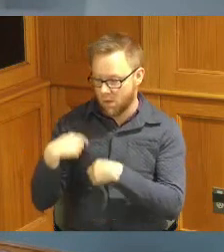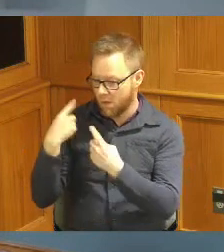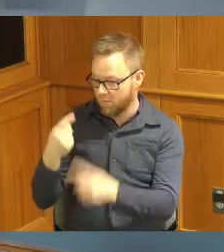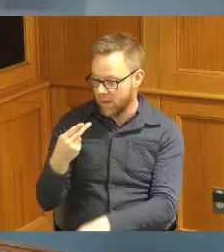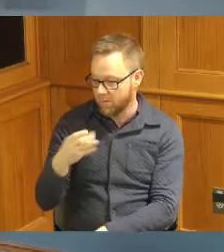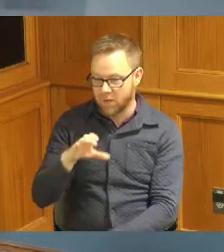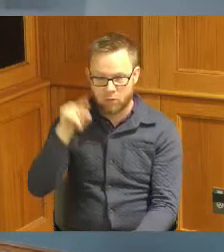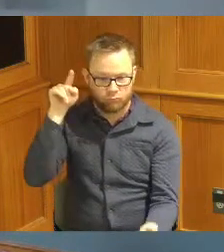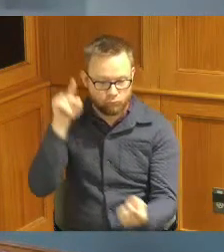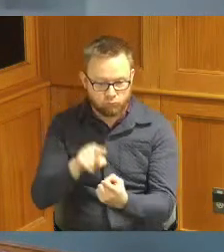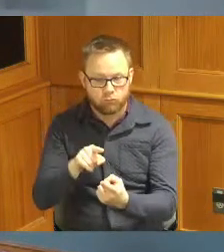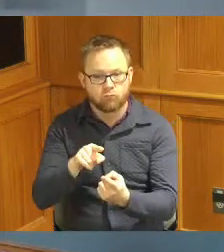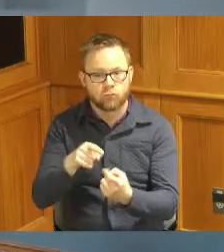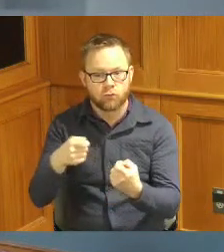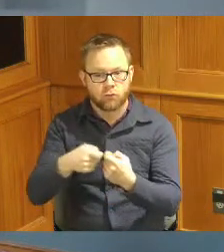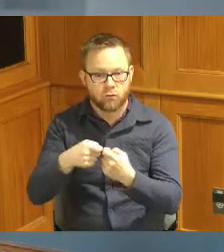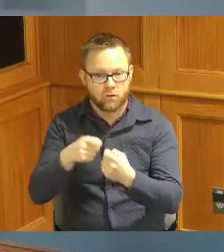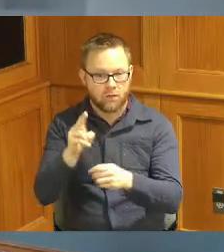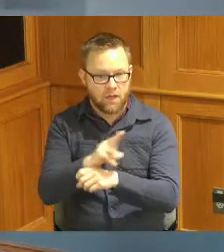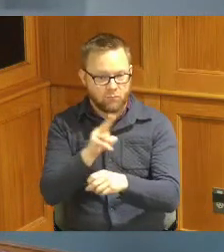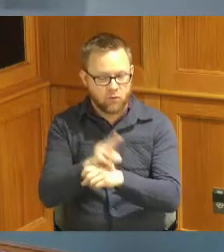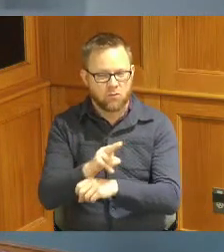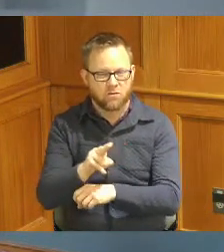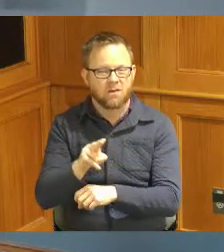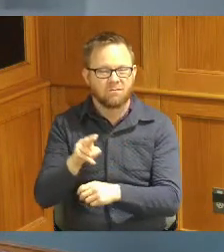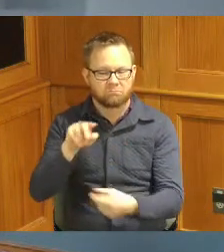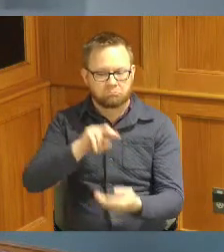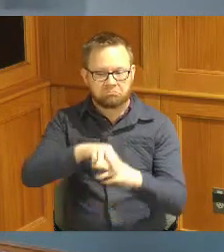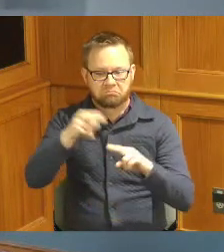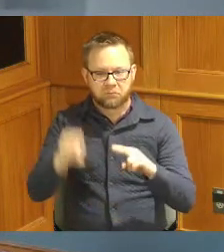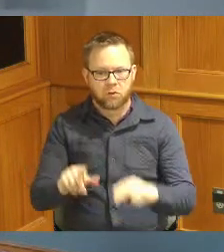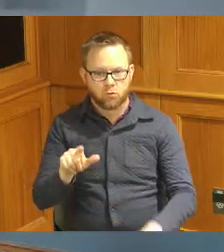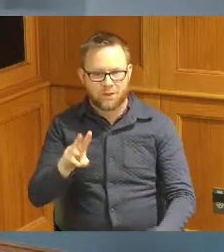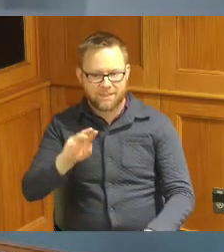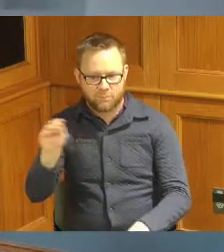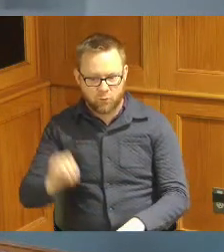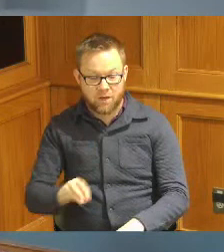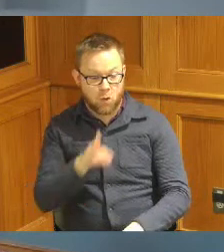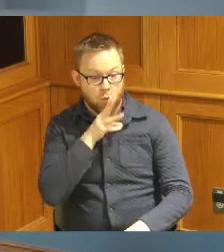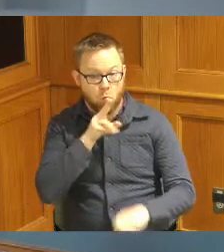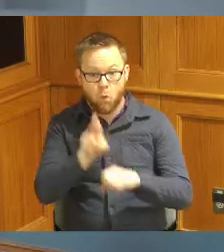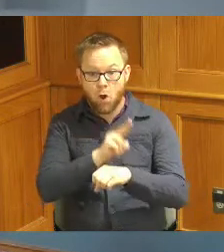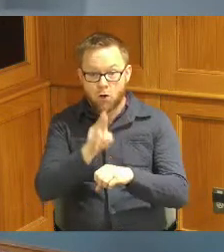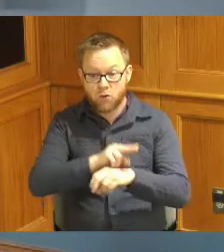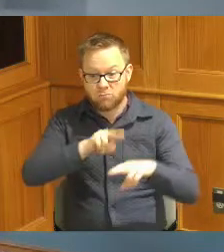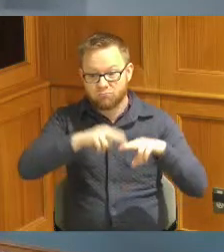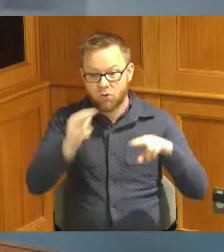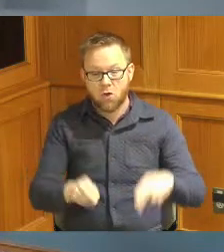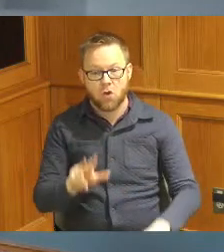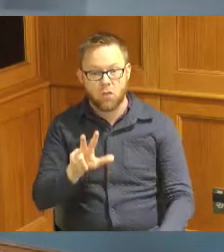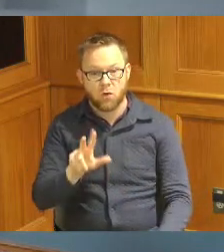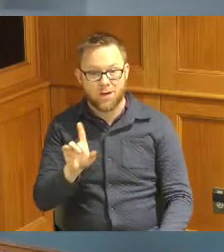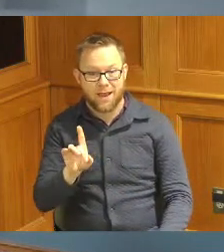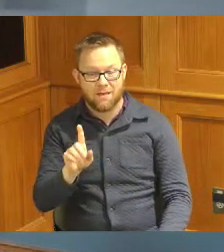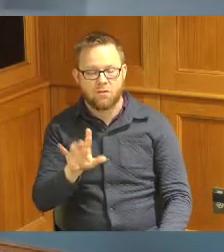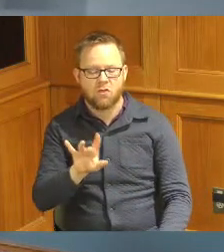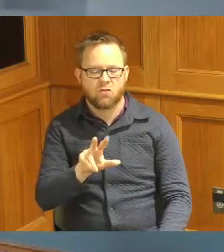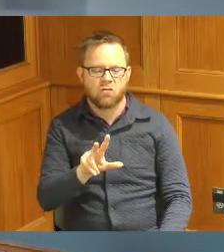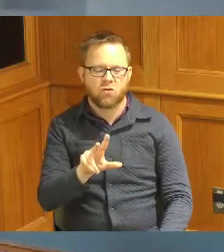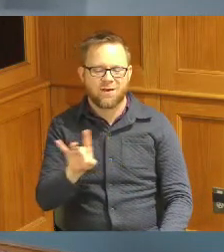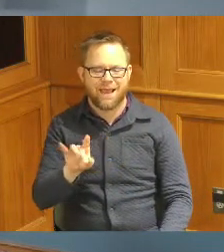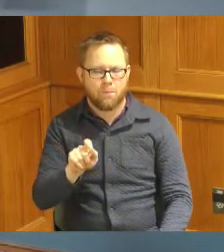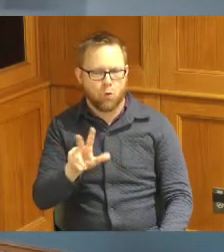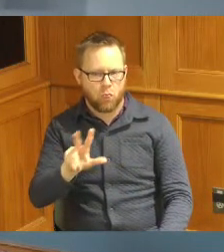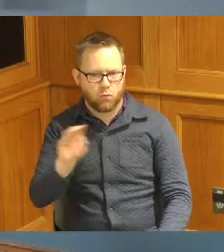usage by 26.1 percent and water usage by 38.3 percent proving itself to be a more than competent